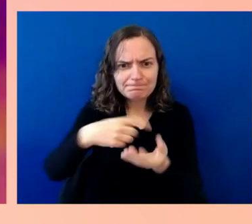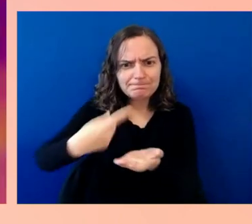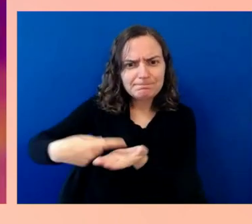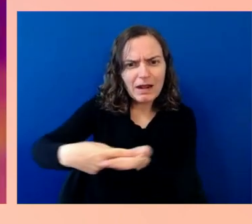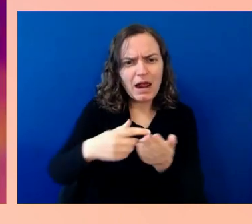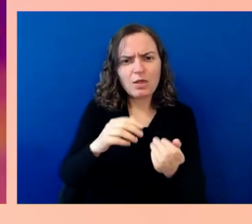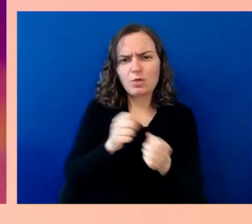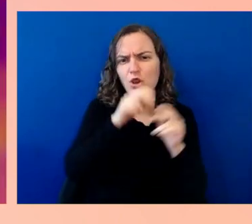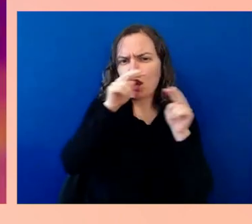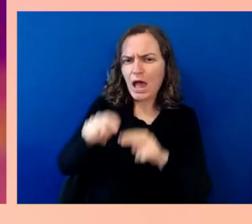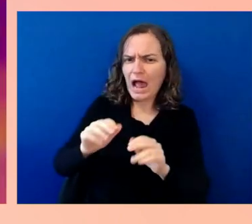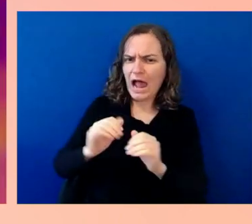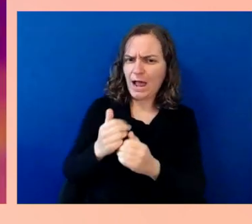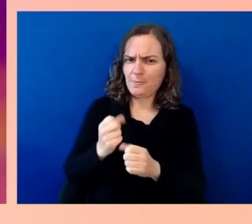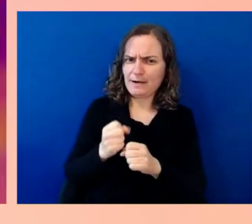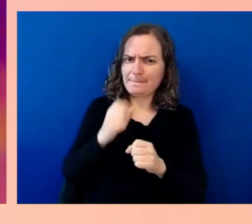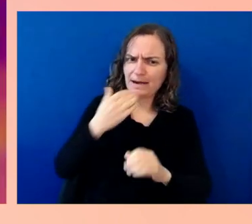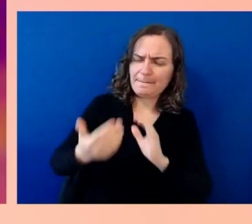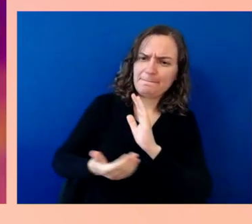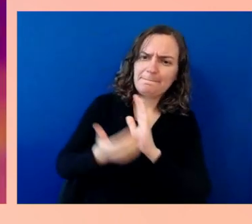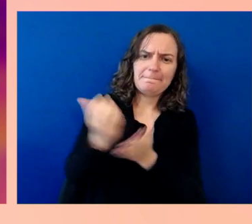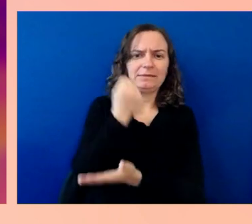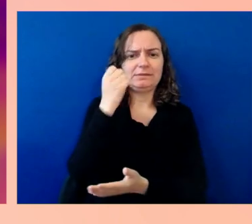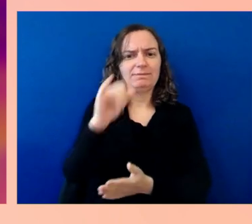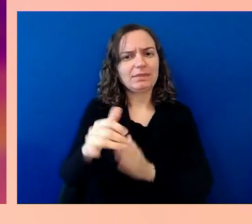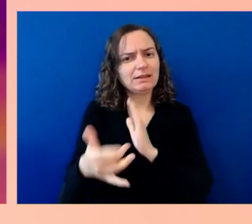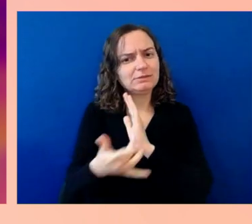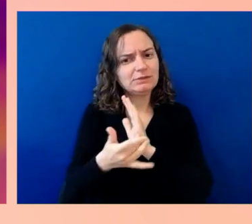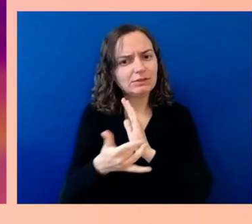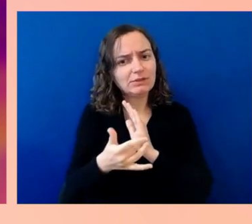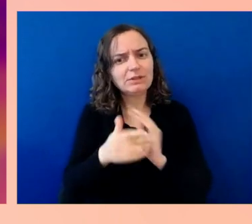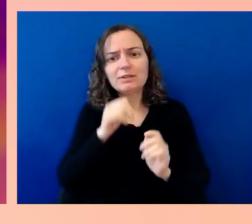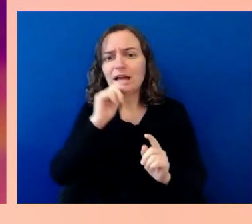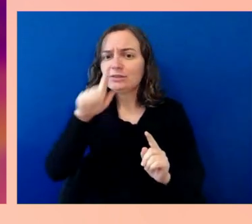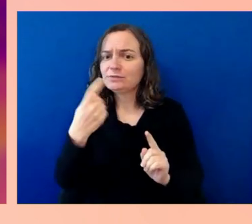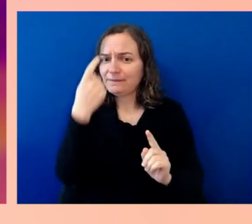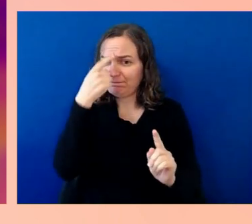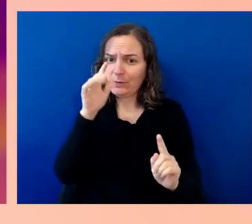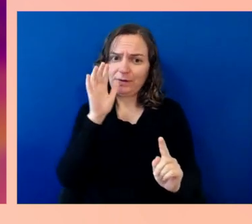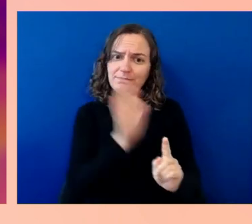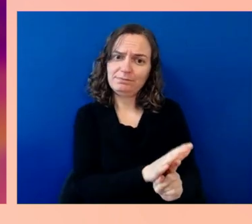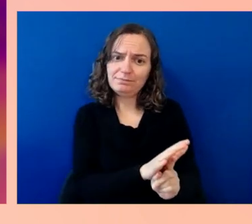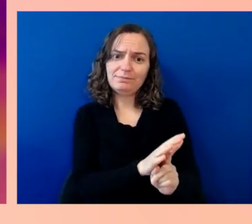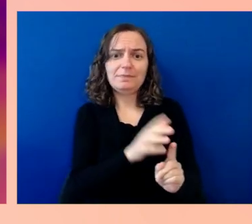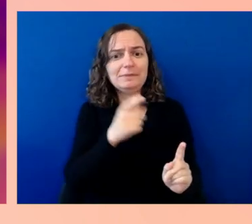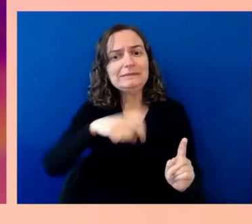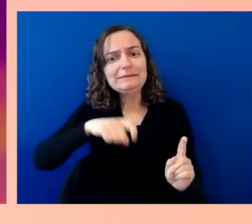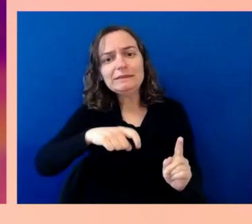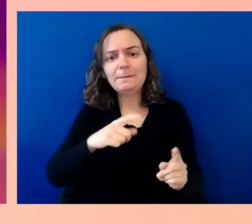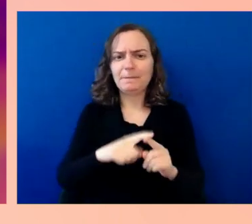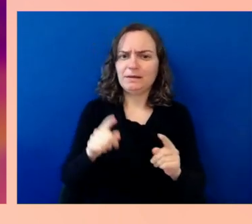or inspiring to look at and think about, but because they could really make concrete differences in what